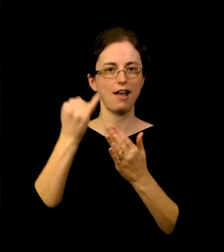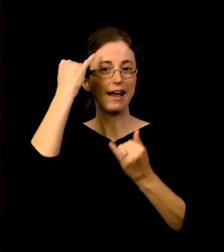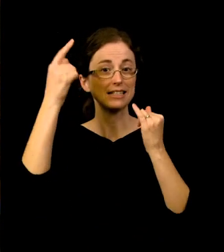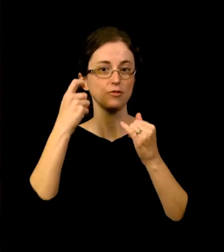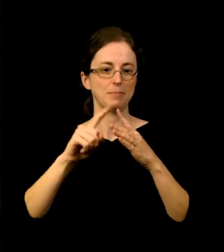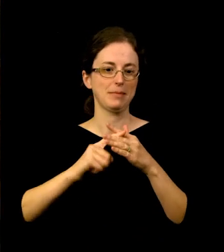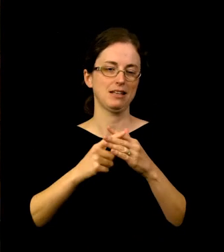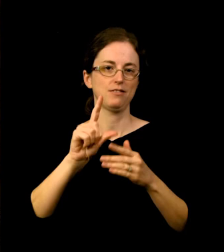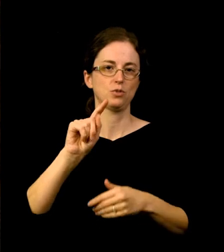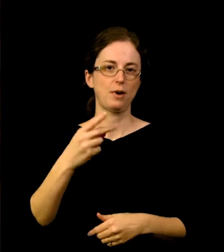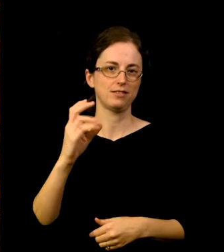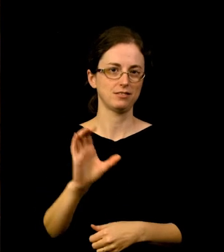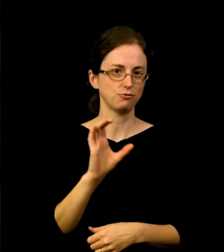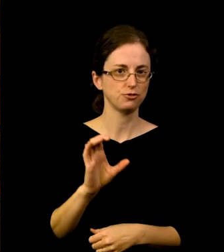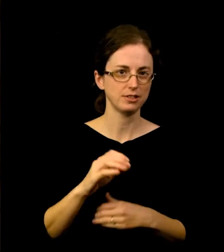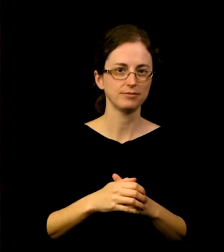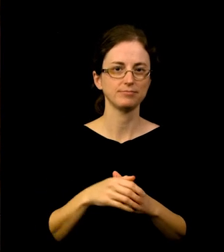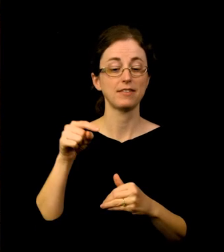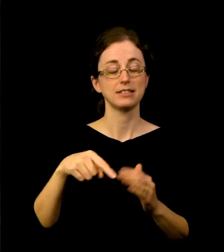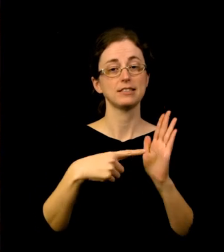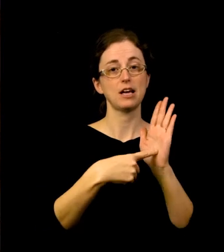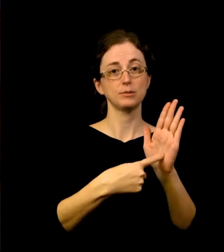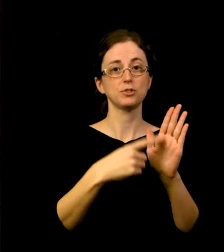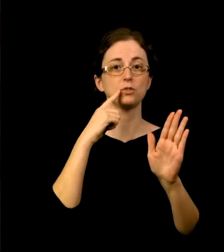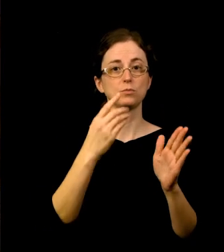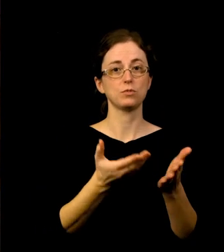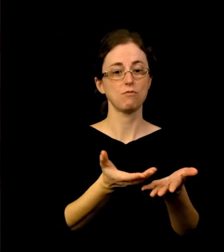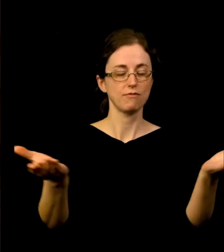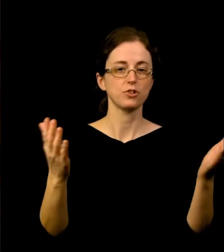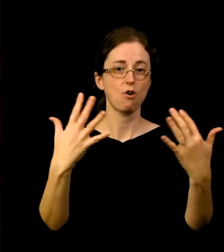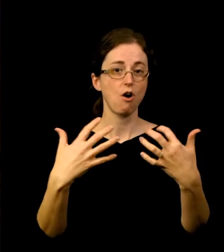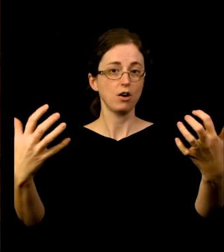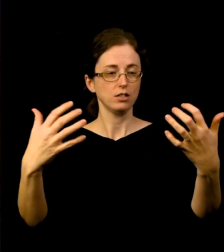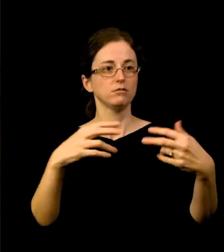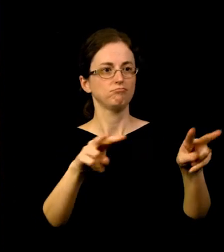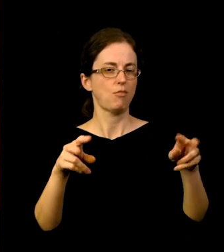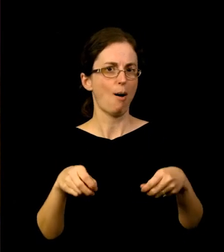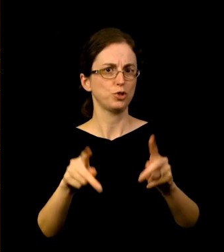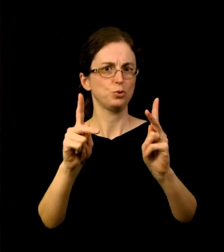This exhibition will offer our audiences a rare opportunity to see firsthand important work by